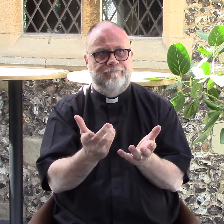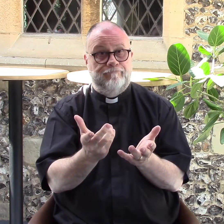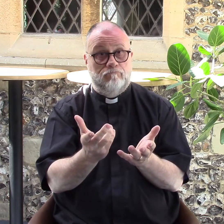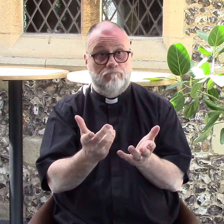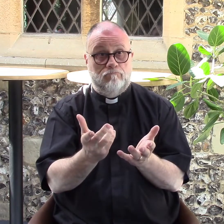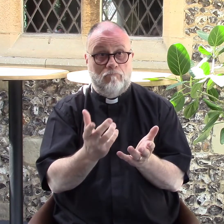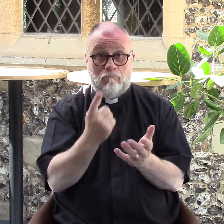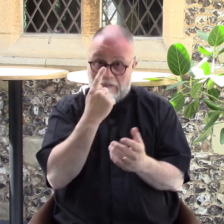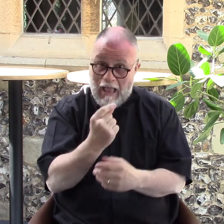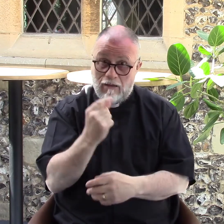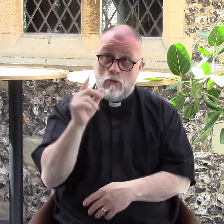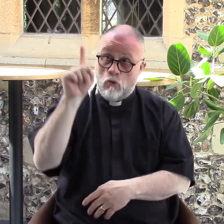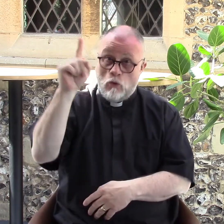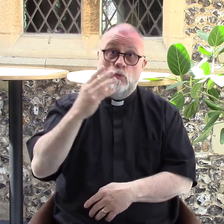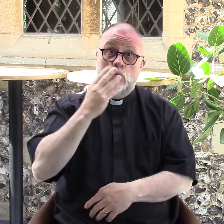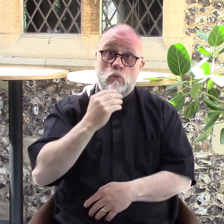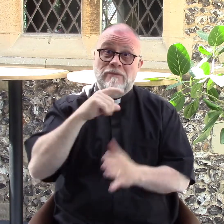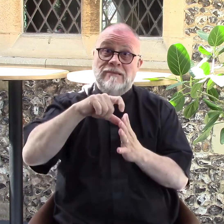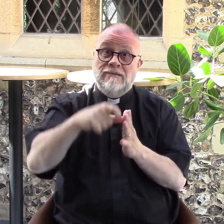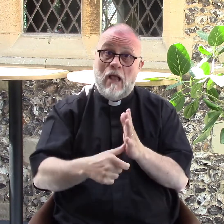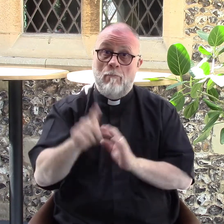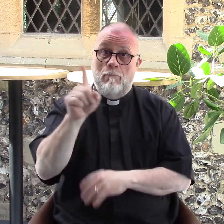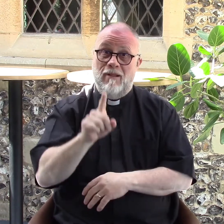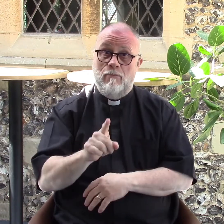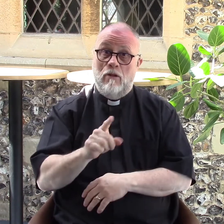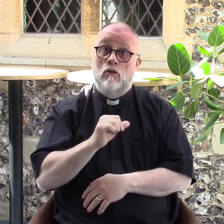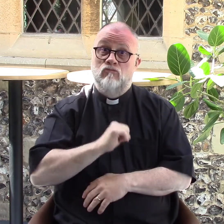can God use Christian disabled people?